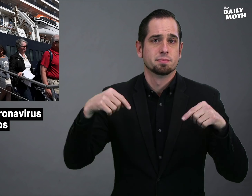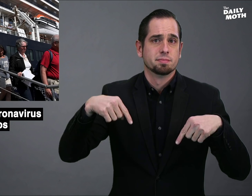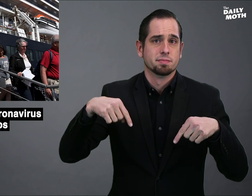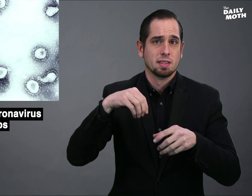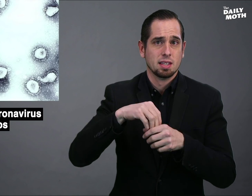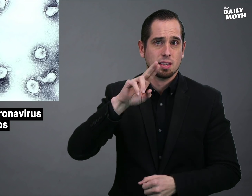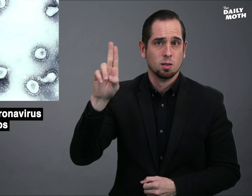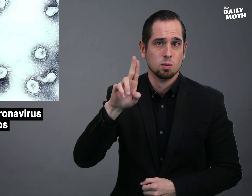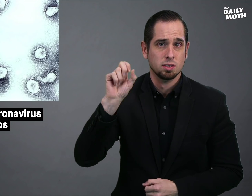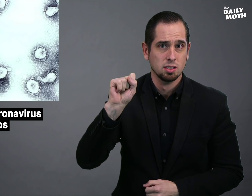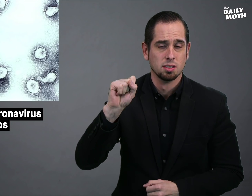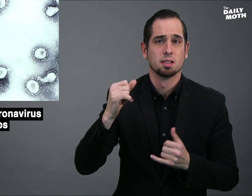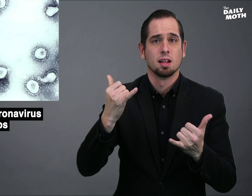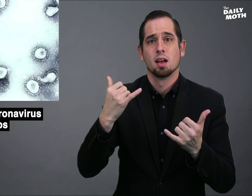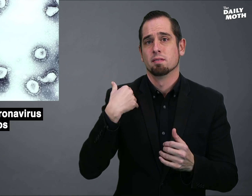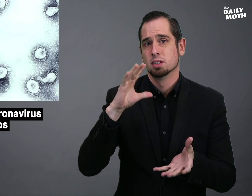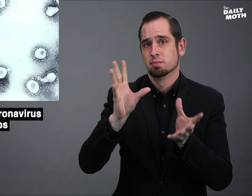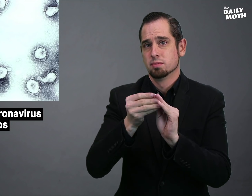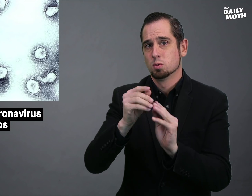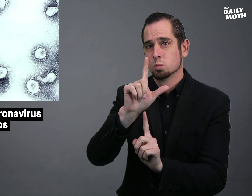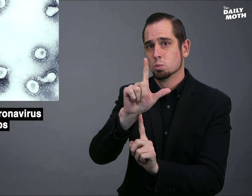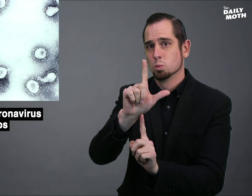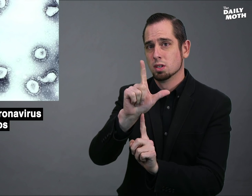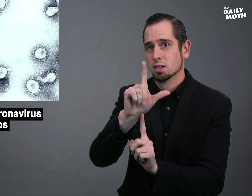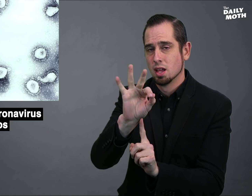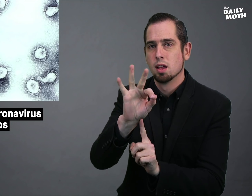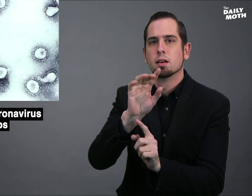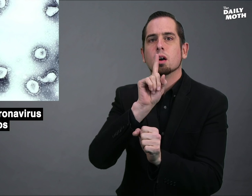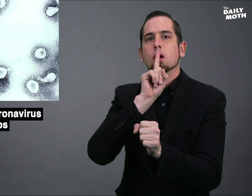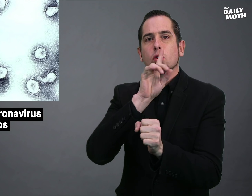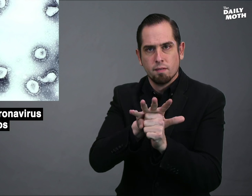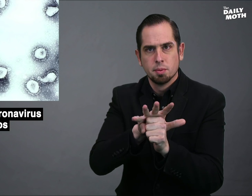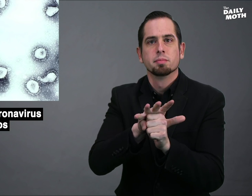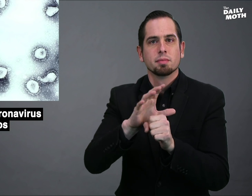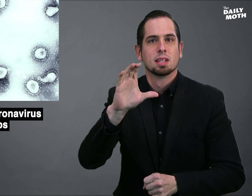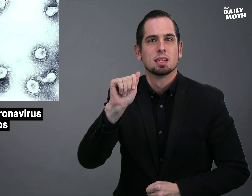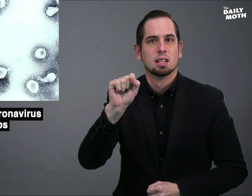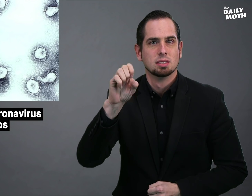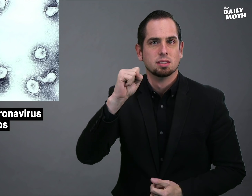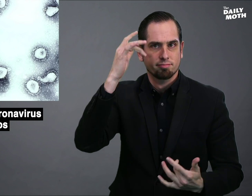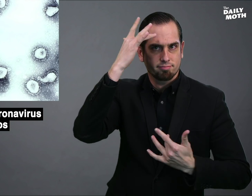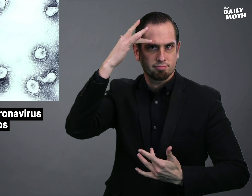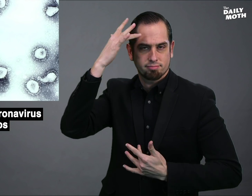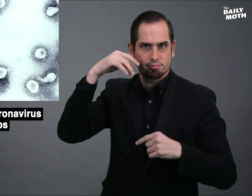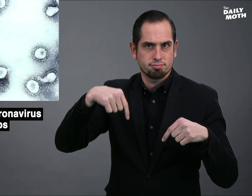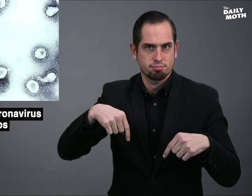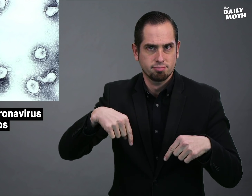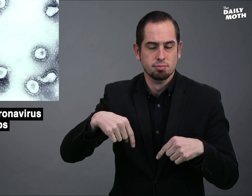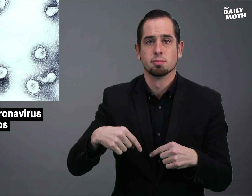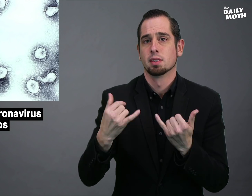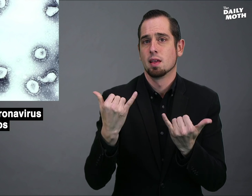In the U.S., there are 29 confirmed cases.